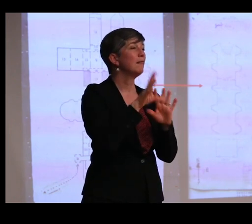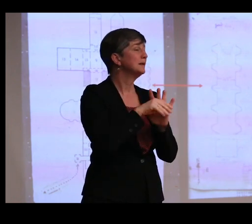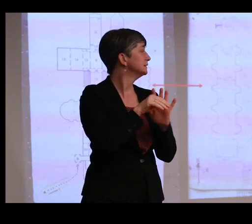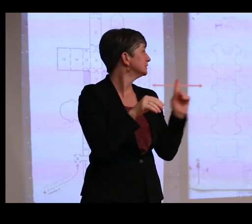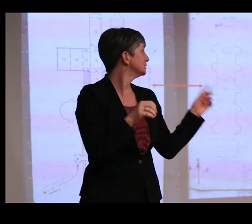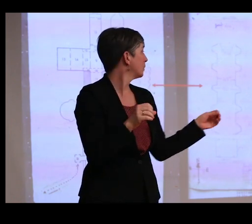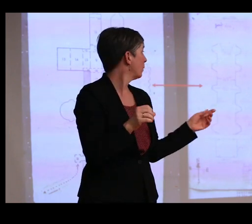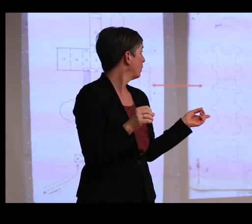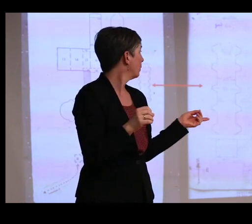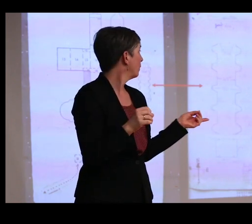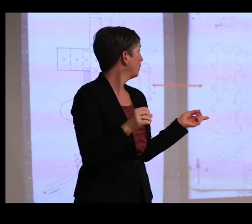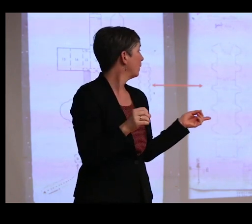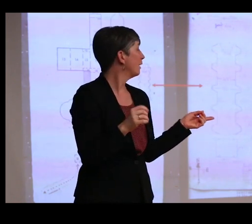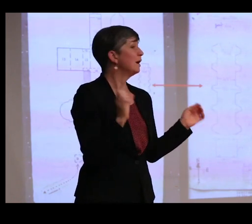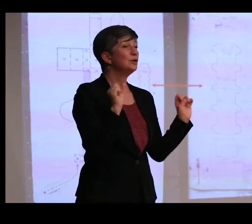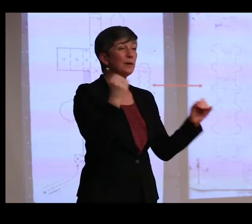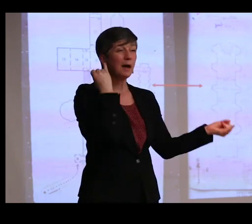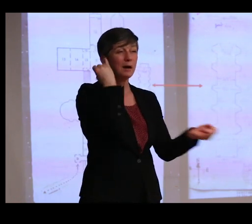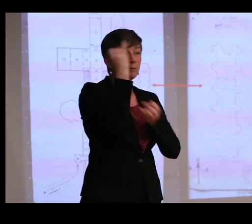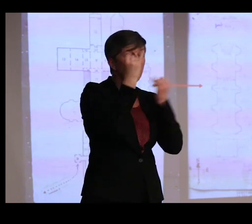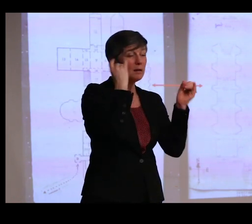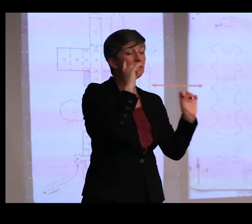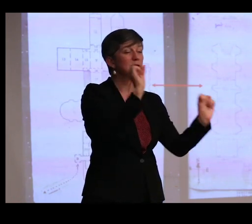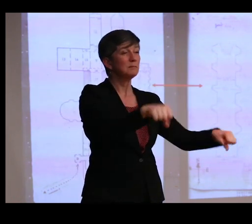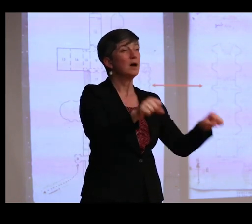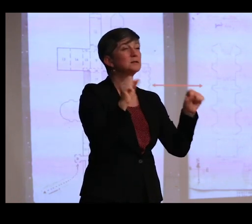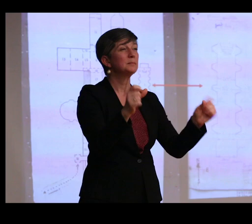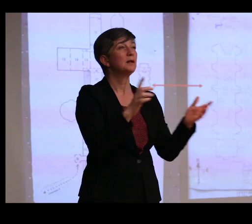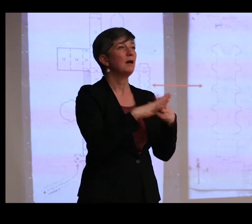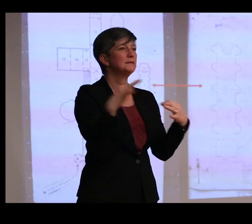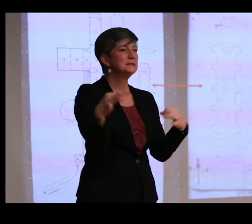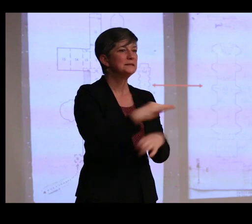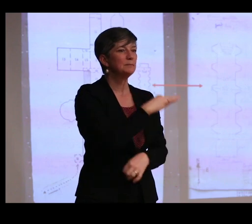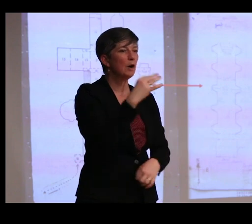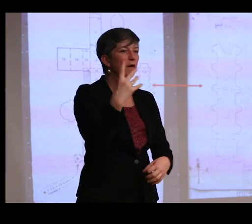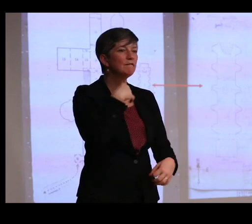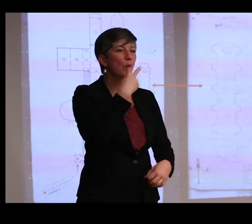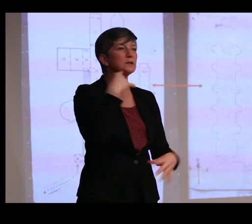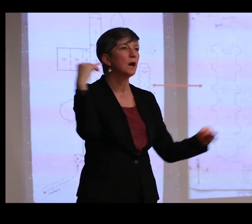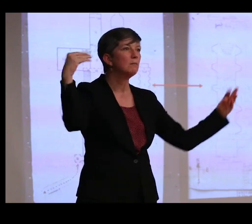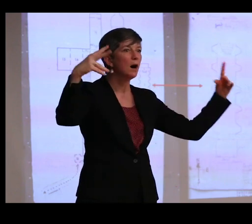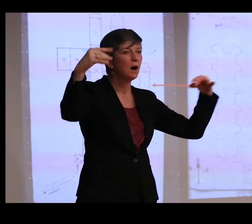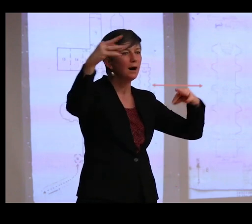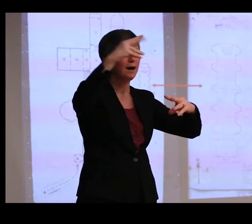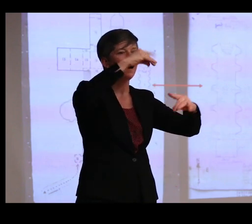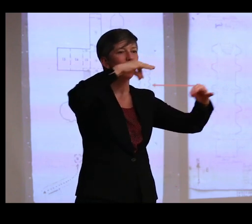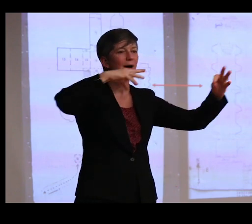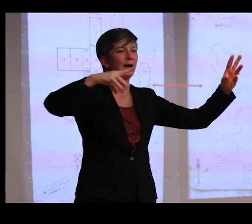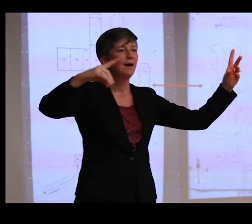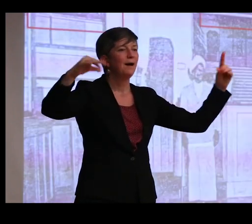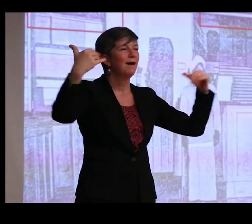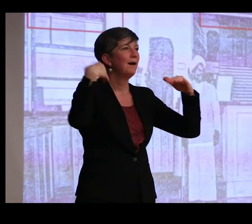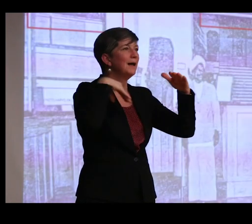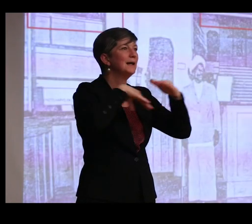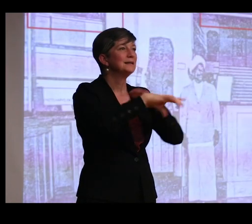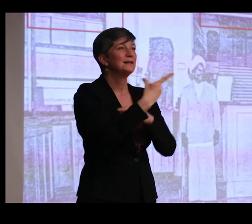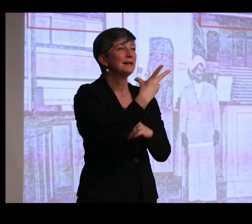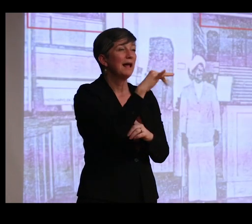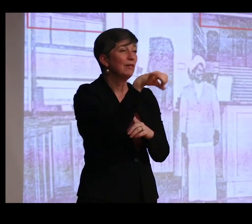So you can imagine this possibility of spirit voices leaving museum cases and entering the galleries in curious ways.